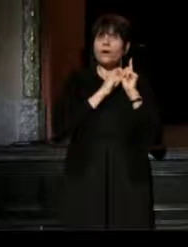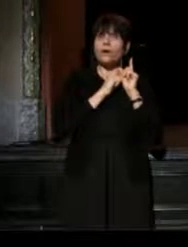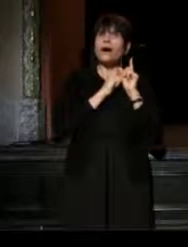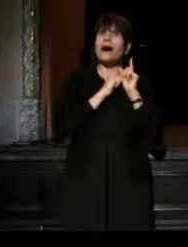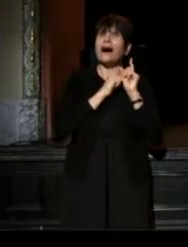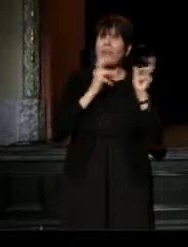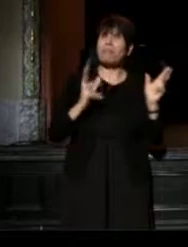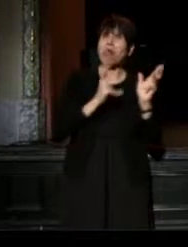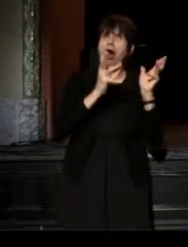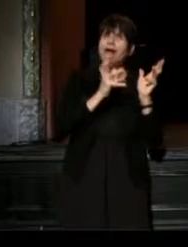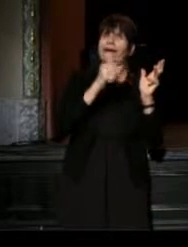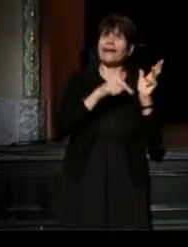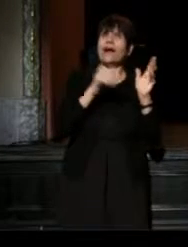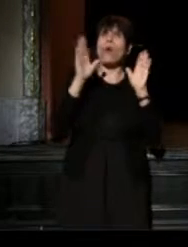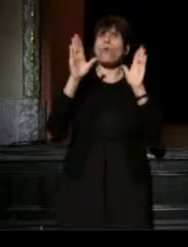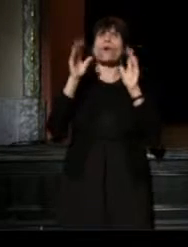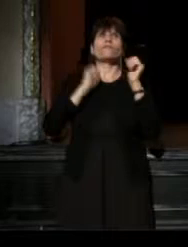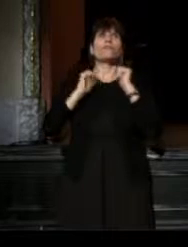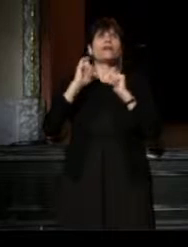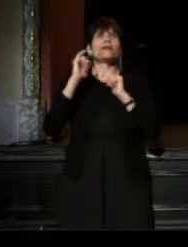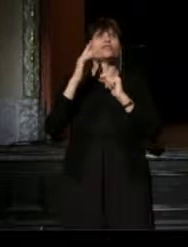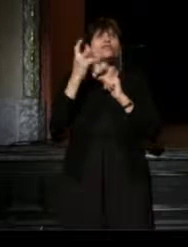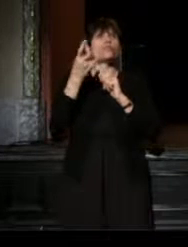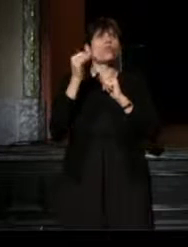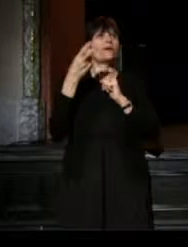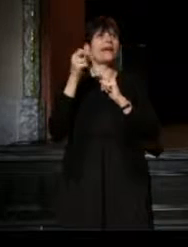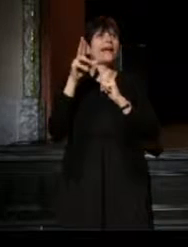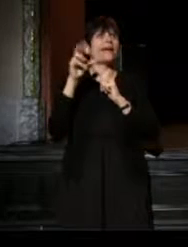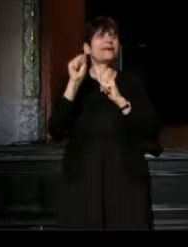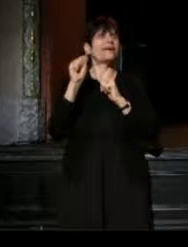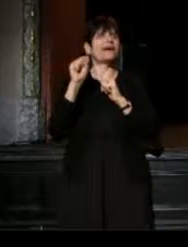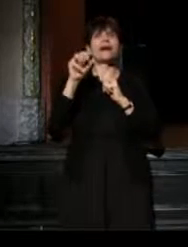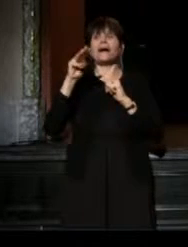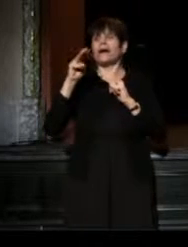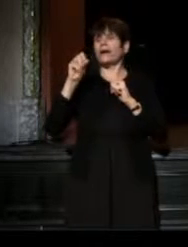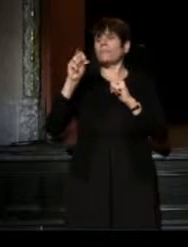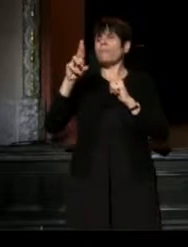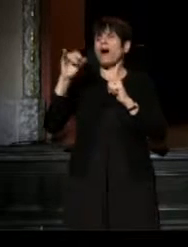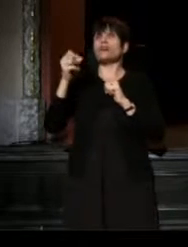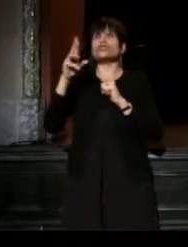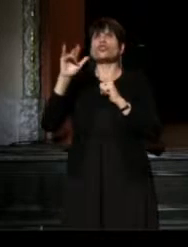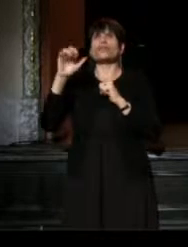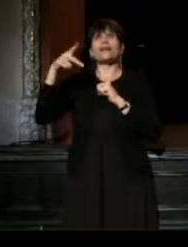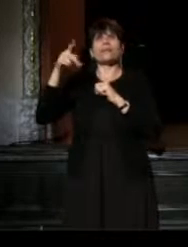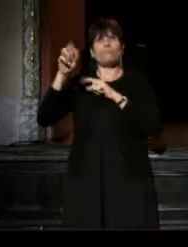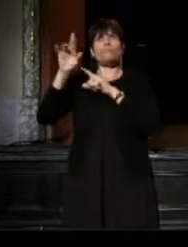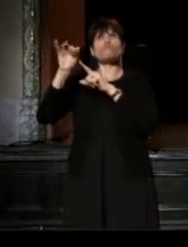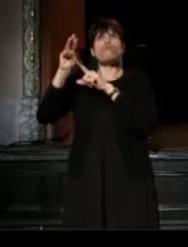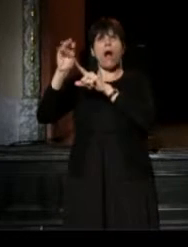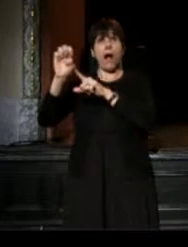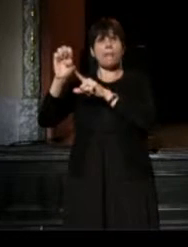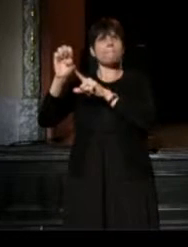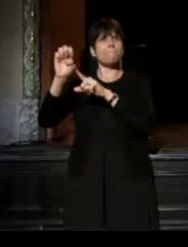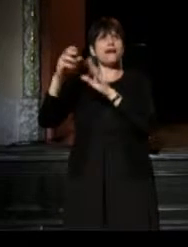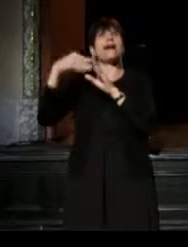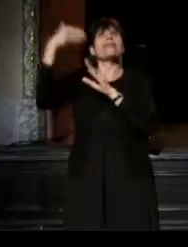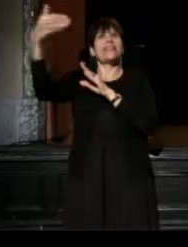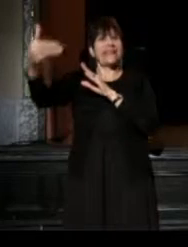a wonderful play, Jordan Harrison's Marjorie Prime which appears complete in the next issue of American Theatre Magazine.